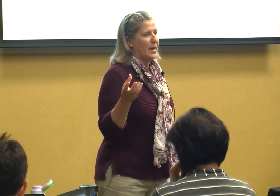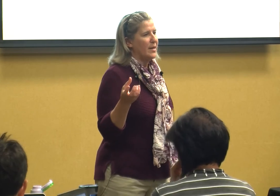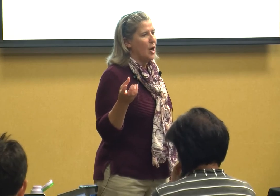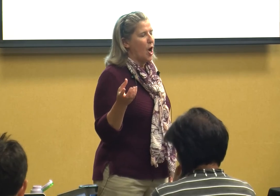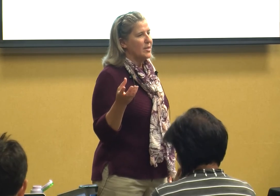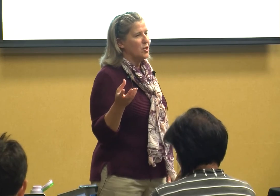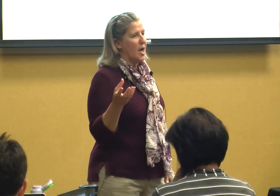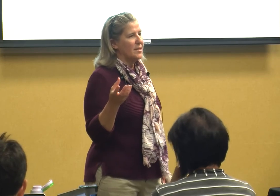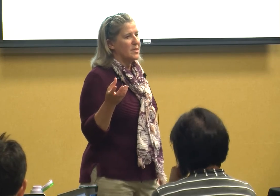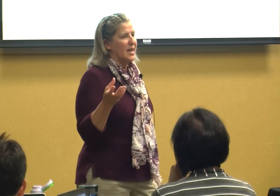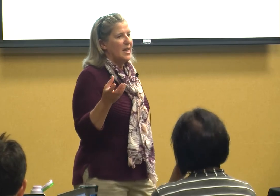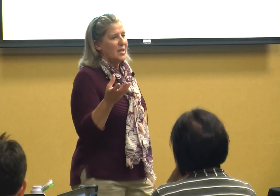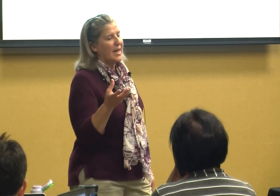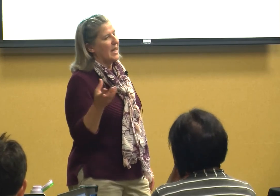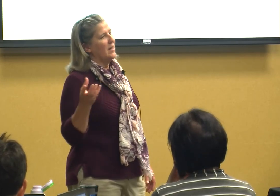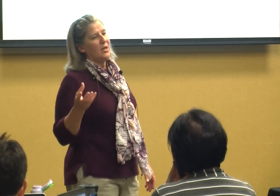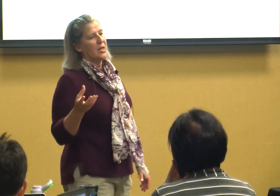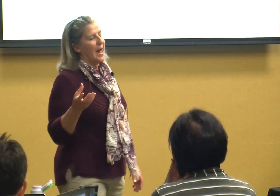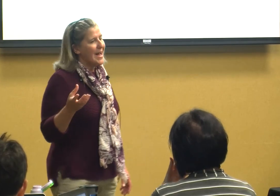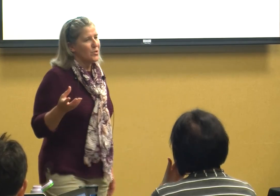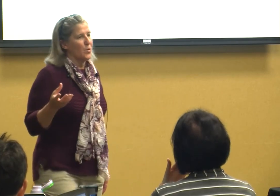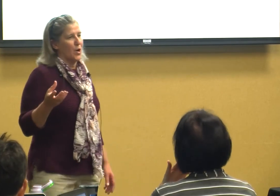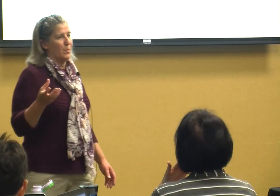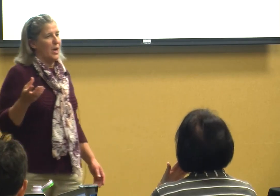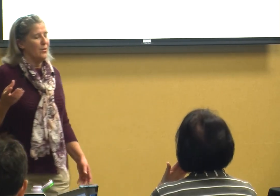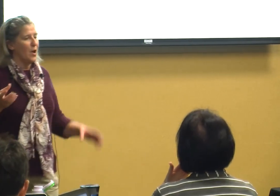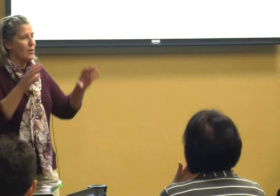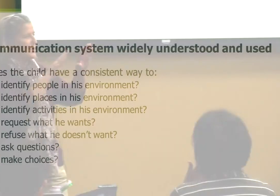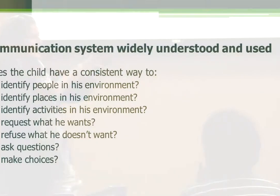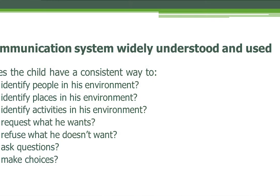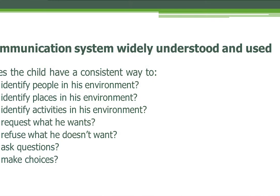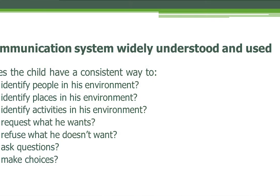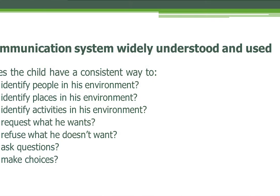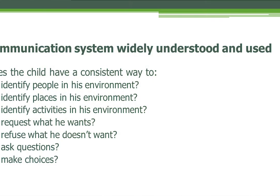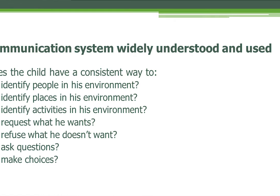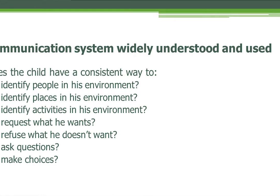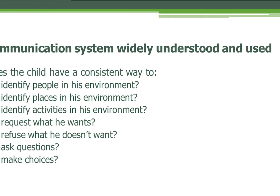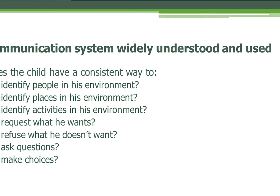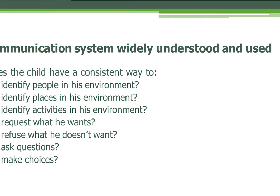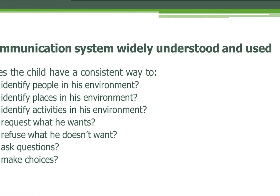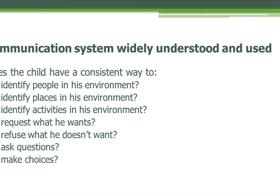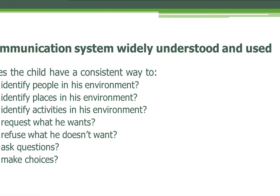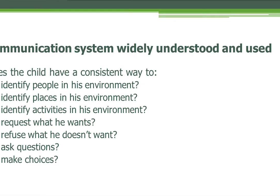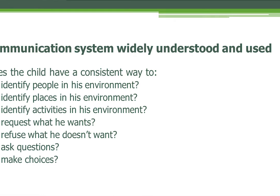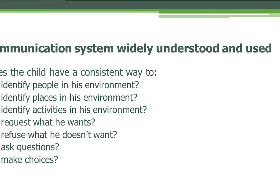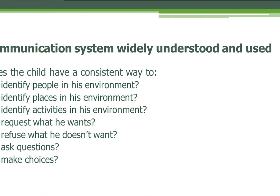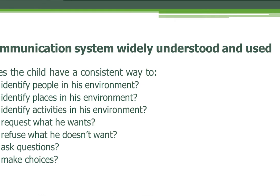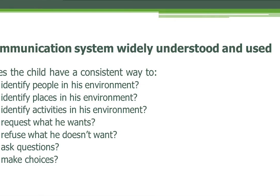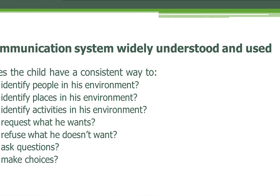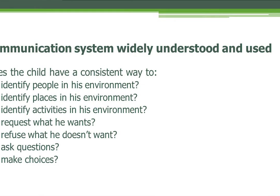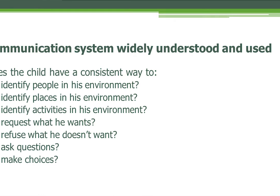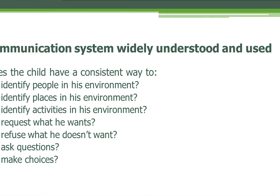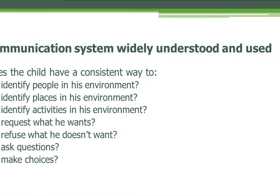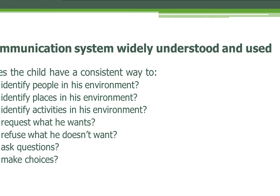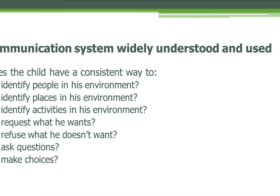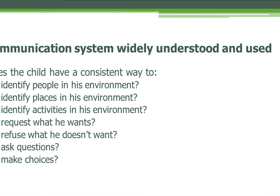and not just like in the classroom there are different places within the classroom but not